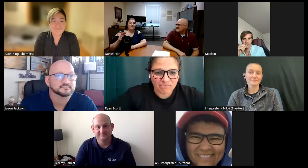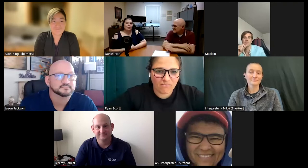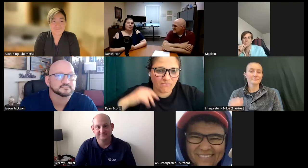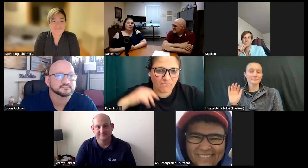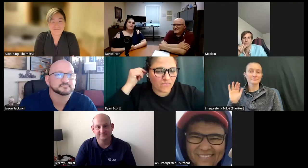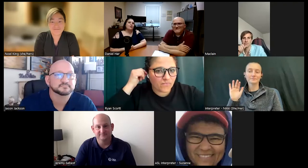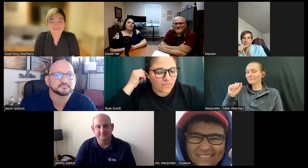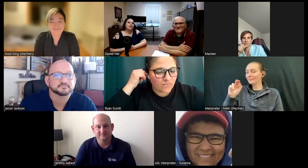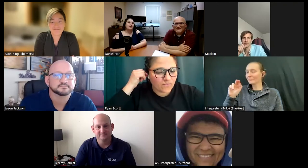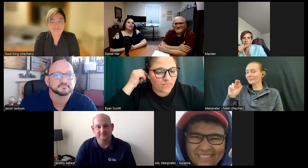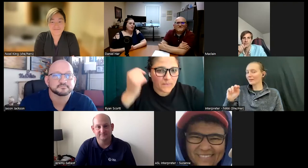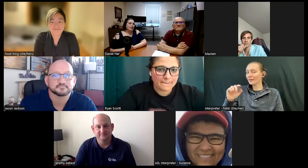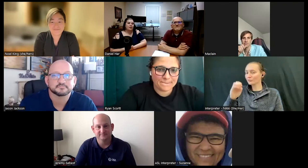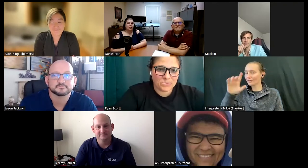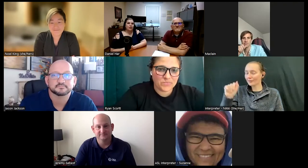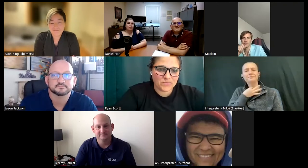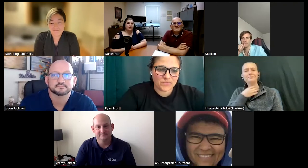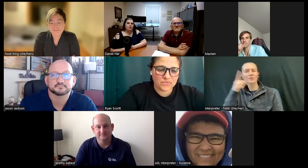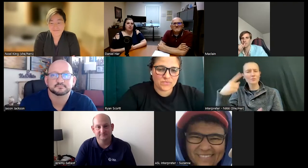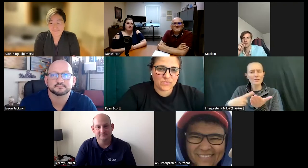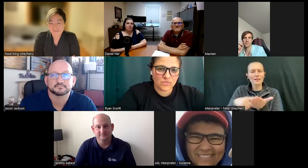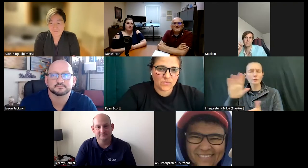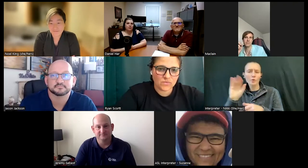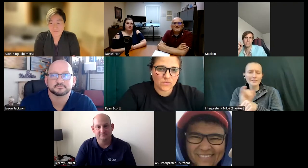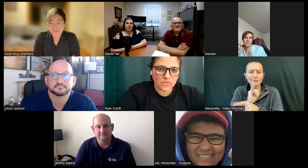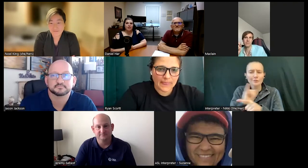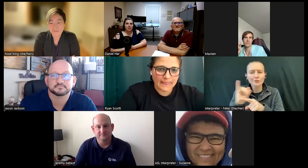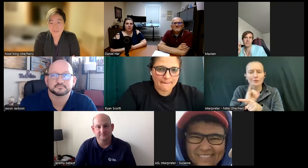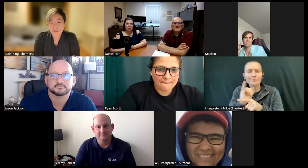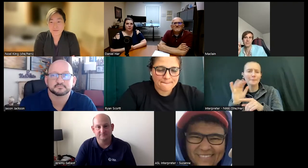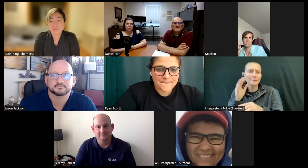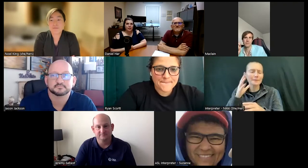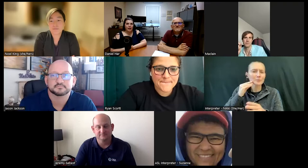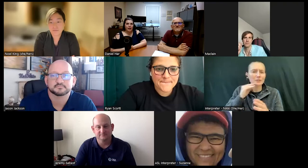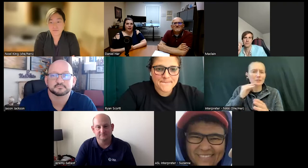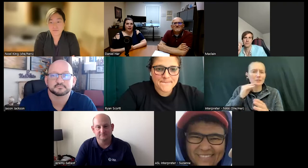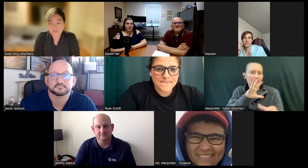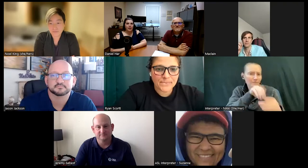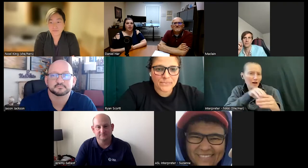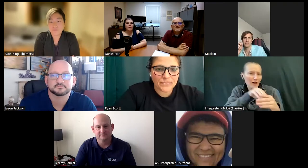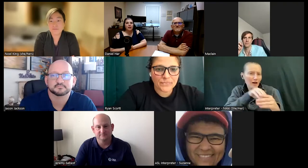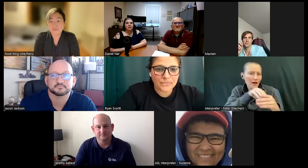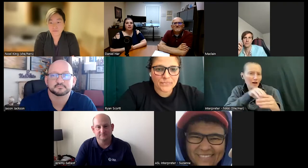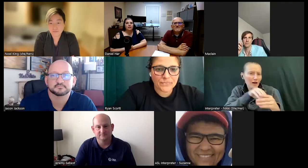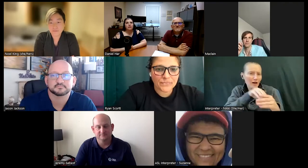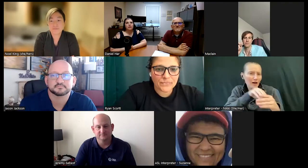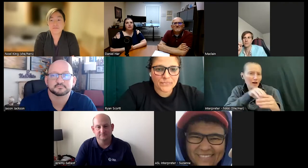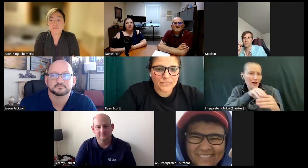curious you're talking about your internships and being involved with different organizations while you're going to gallaudet the extracurricular